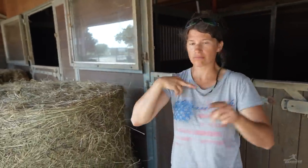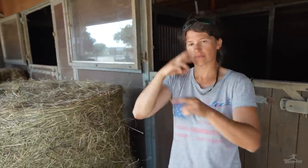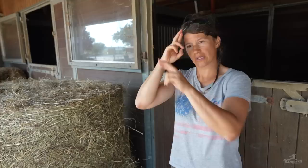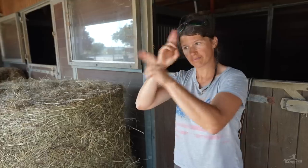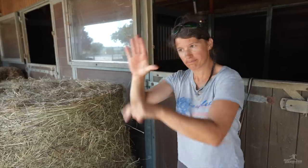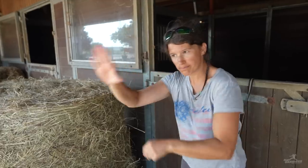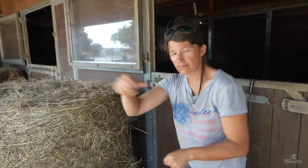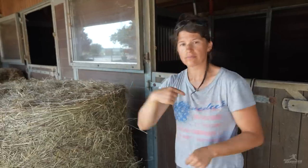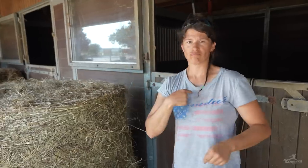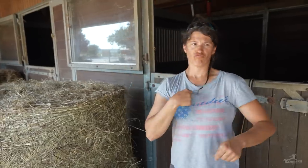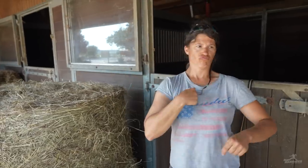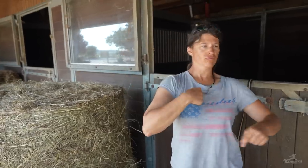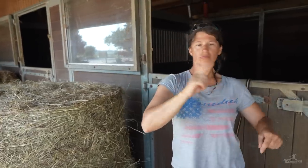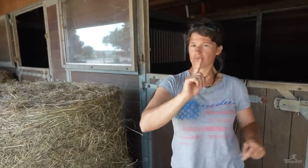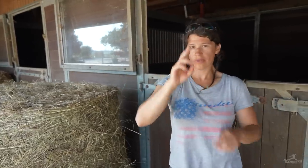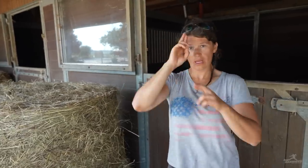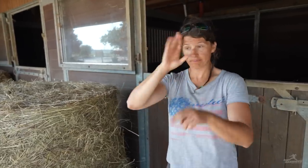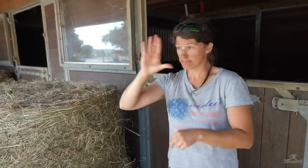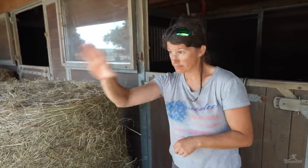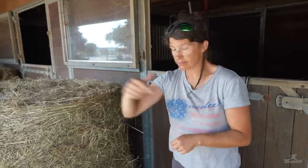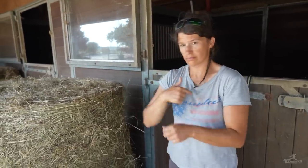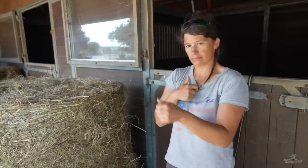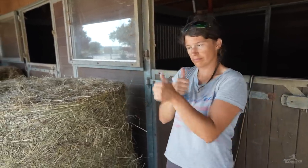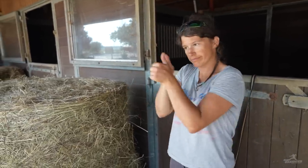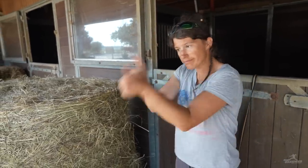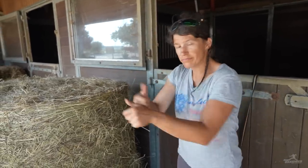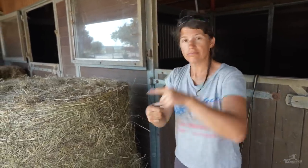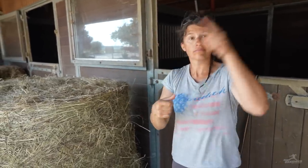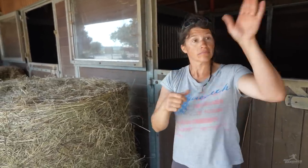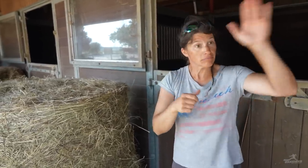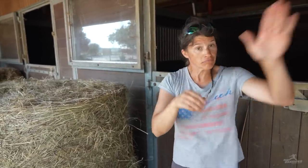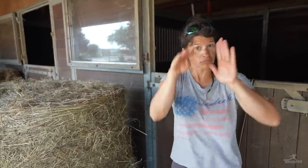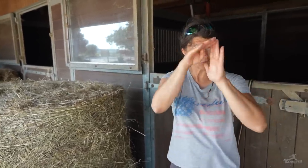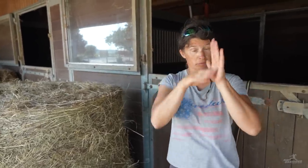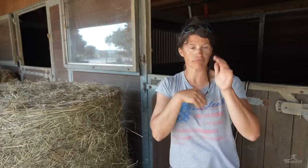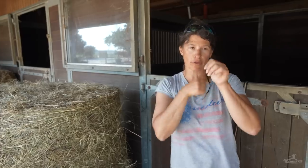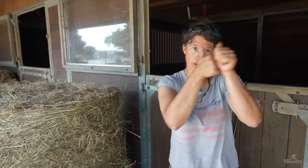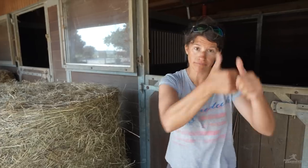I follow those rules depending on the location.